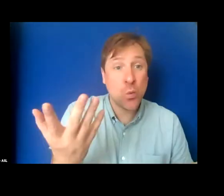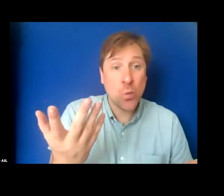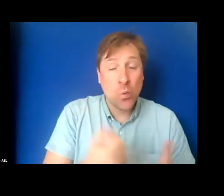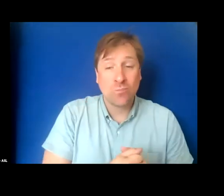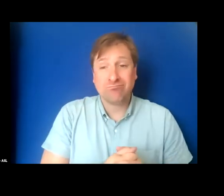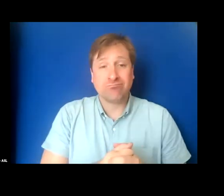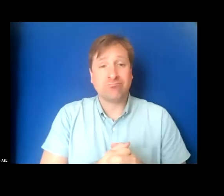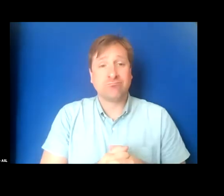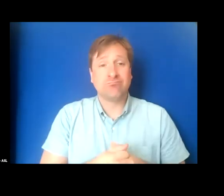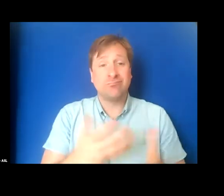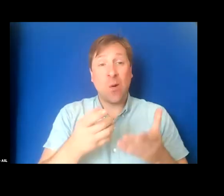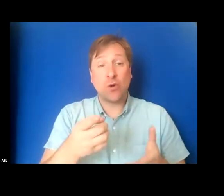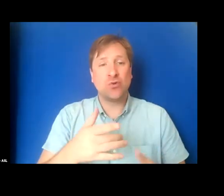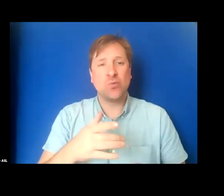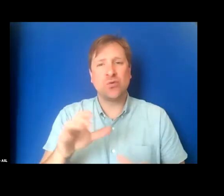Then what I want you to do is keep those